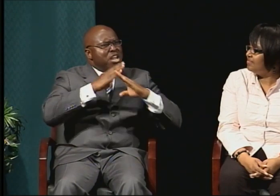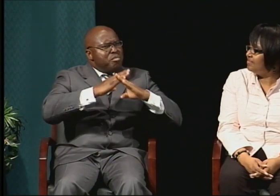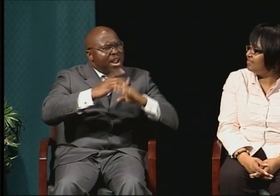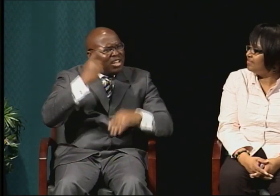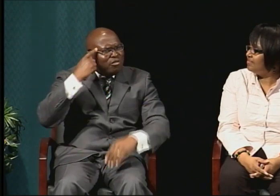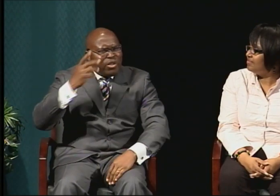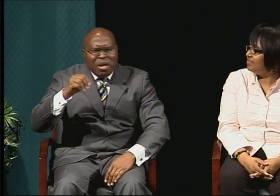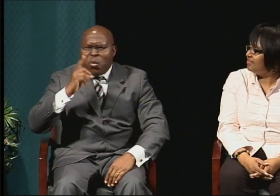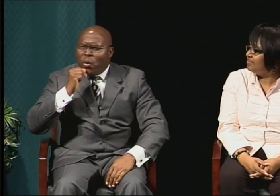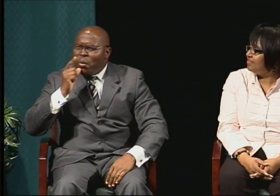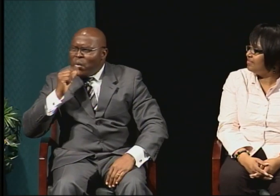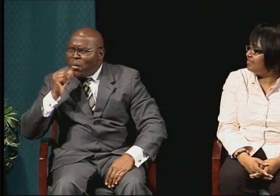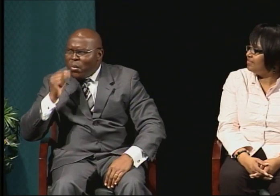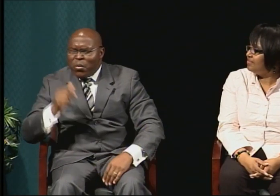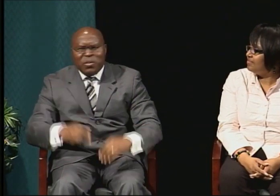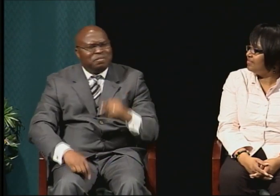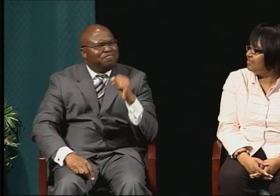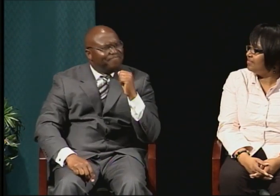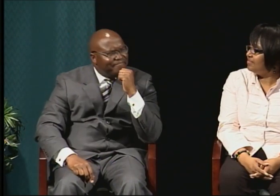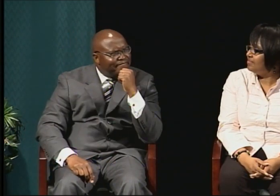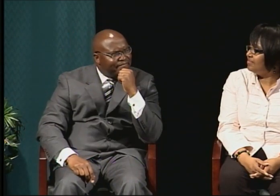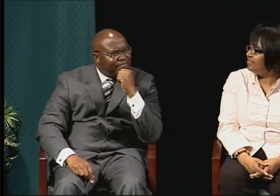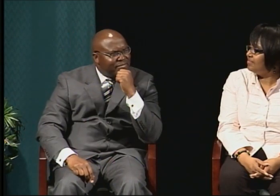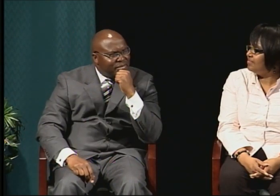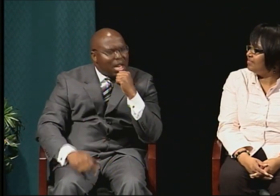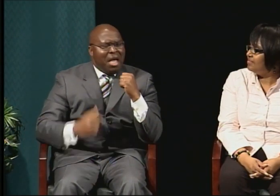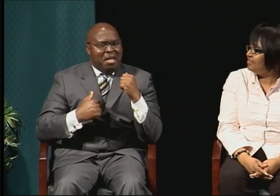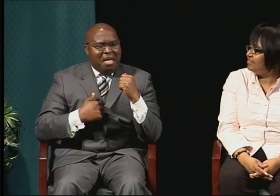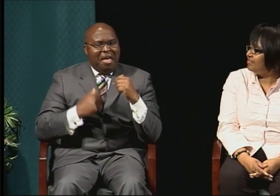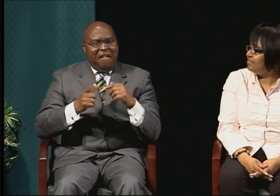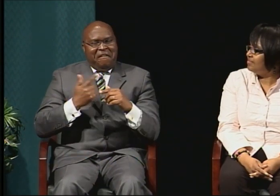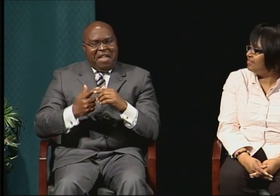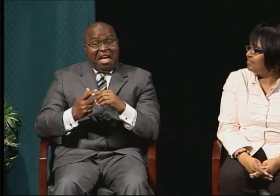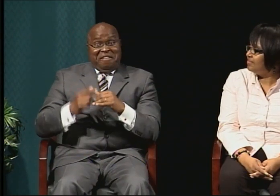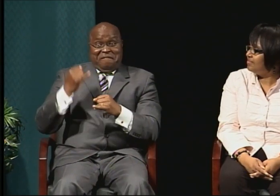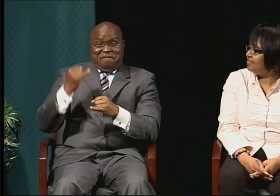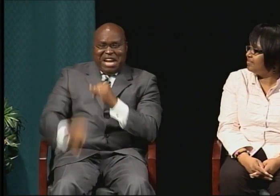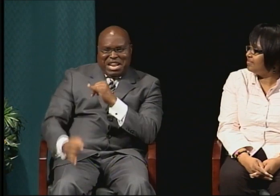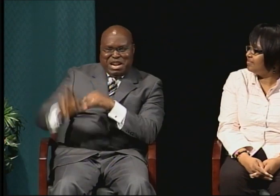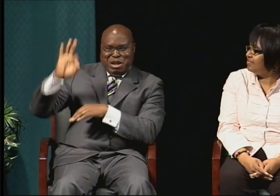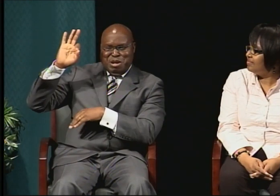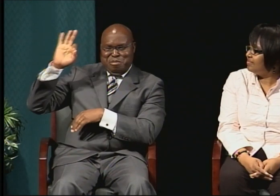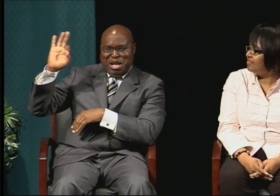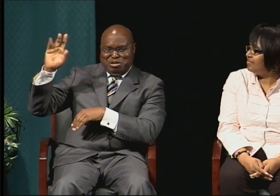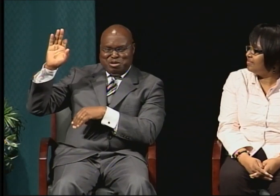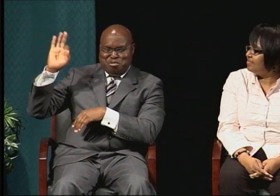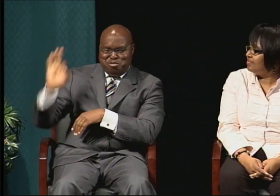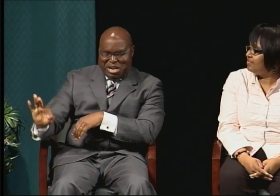that they are experiencing in Africa?